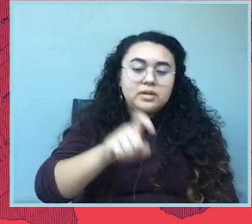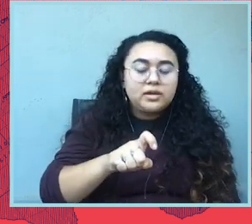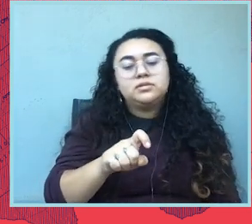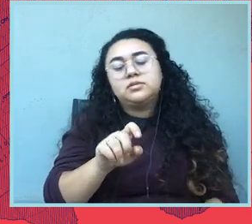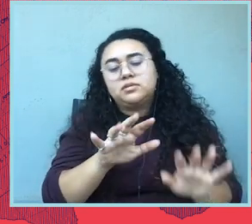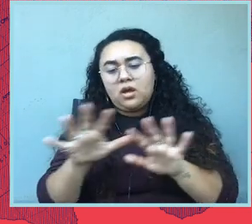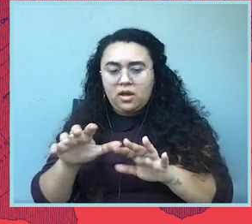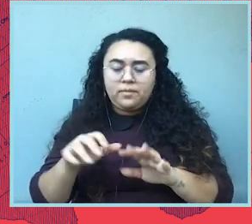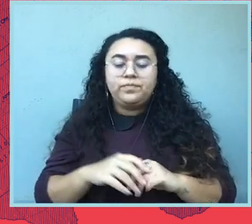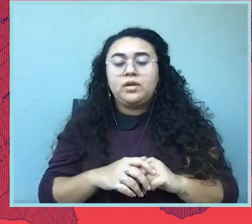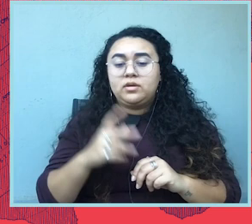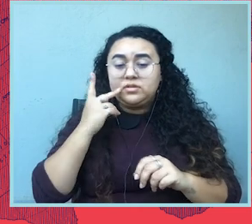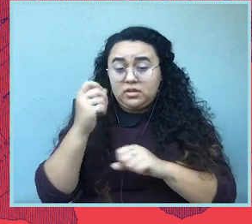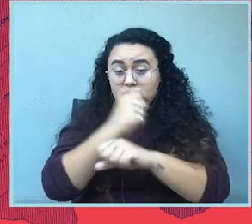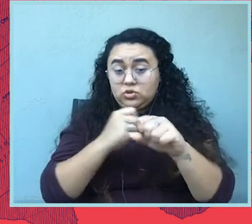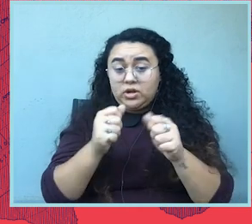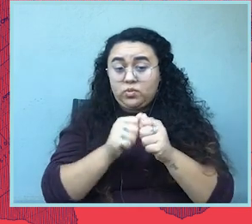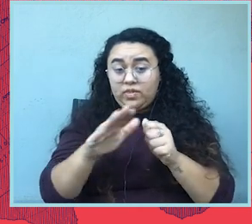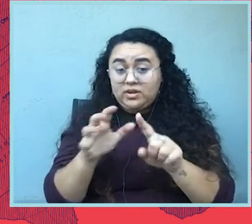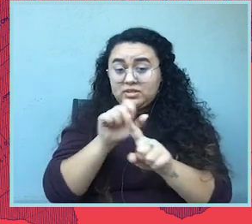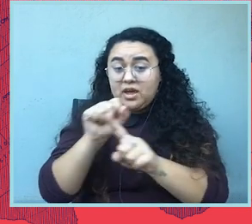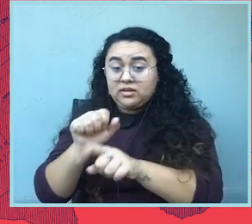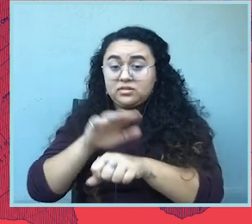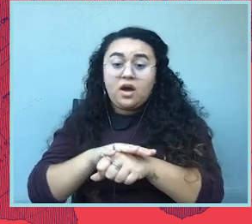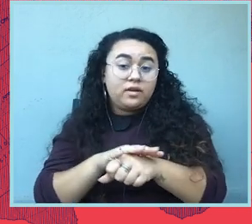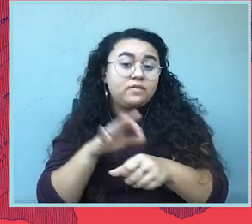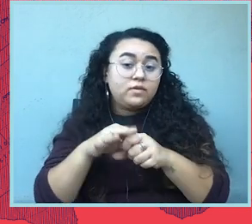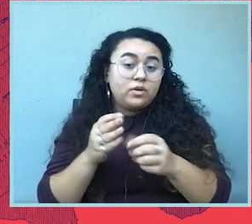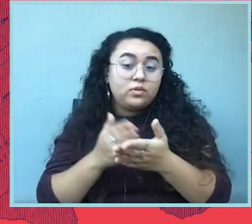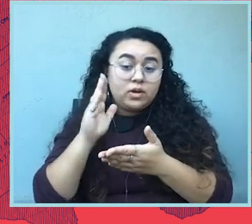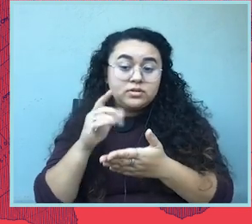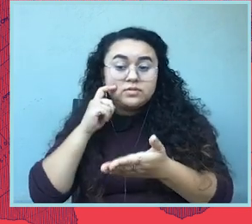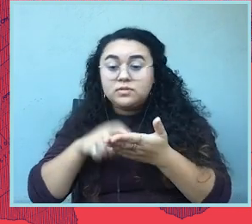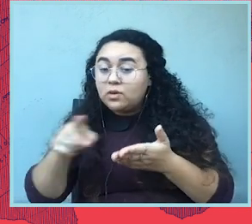The strategy behind what we're seeing across these attacks is, as you've noted, Becky,